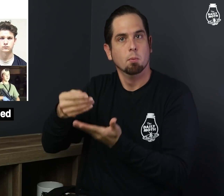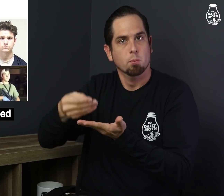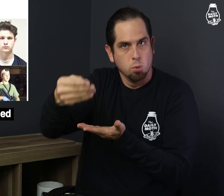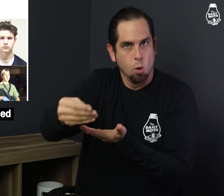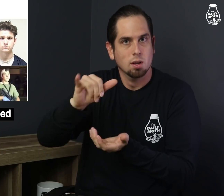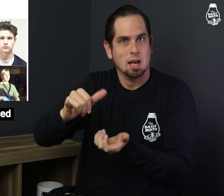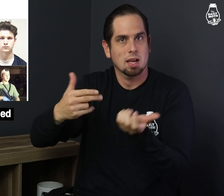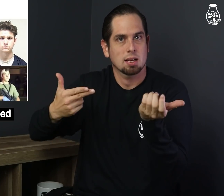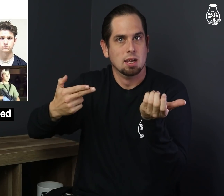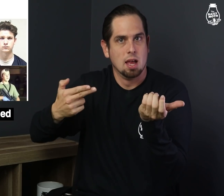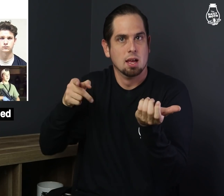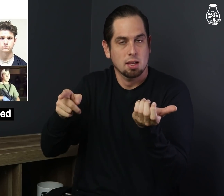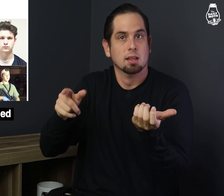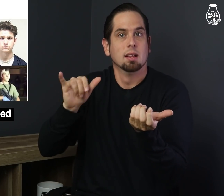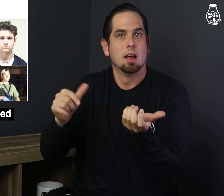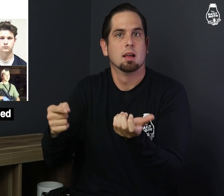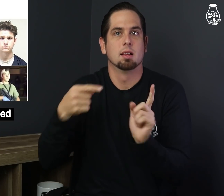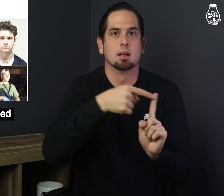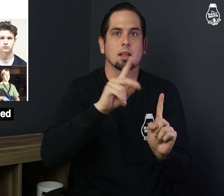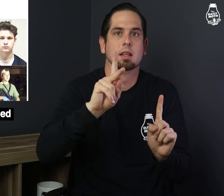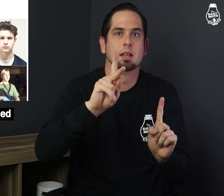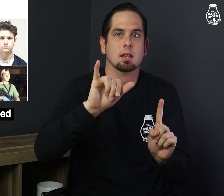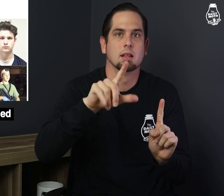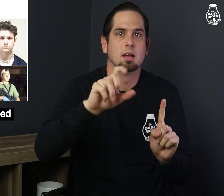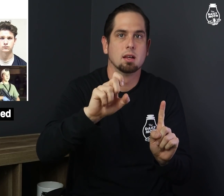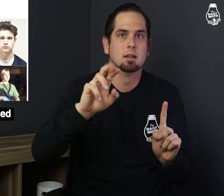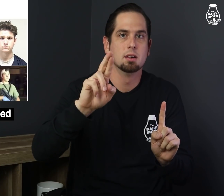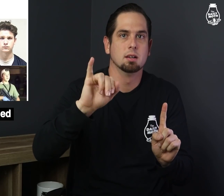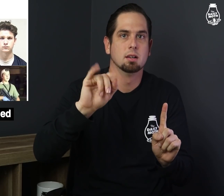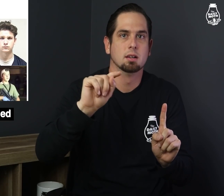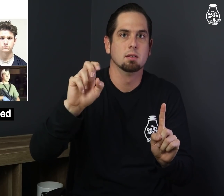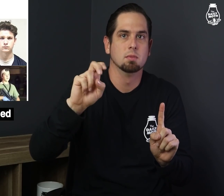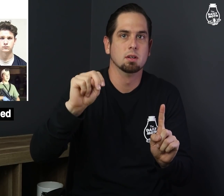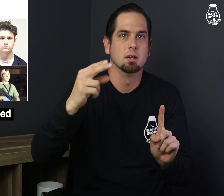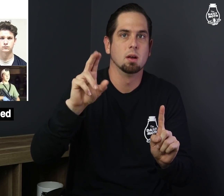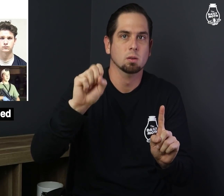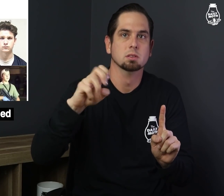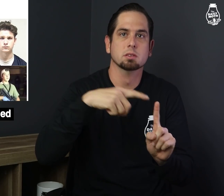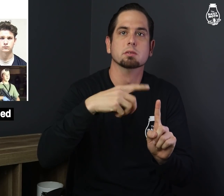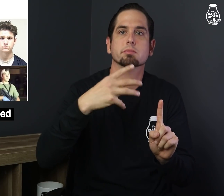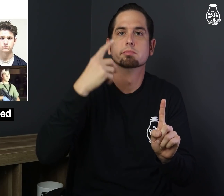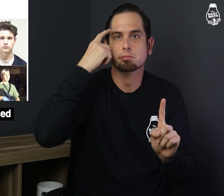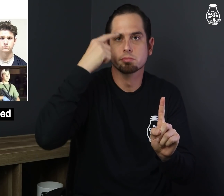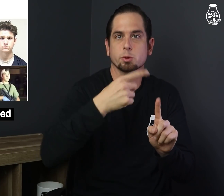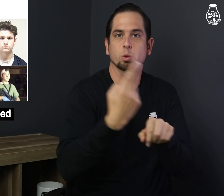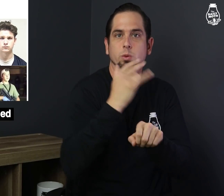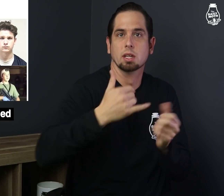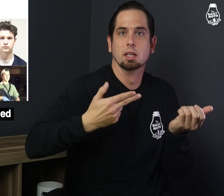for buying the gun that Kyle Rittenhouse allegedly used to